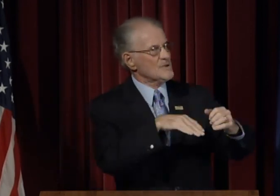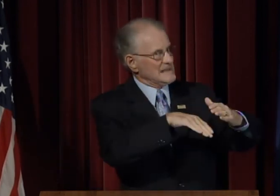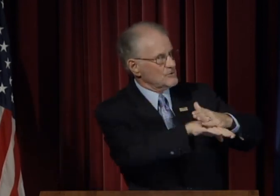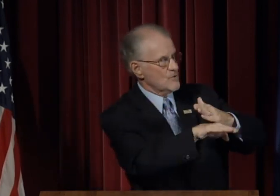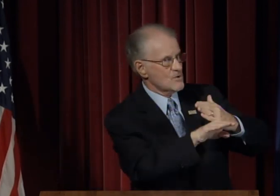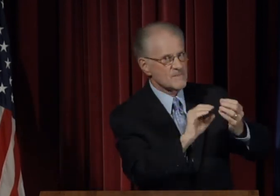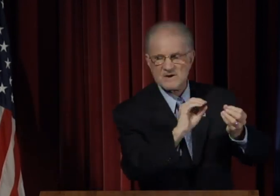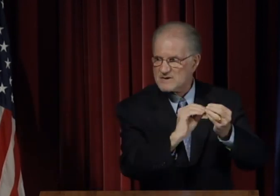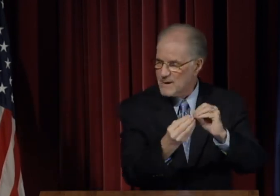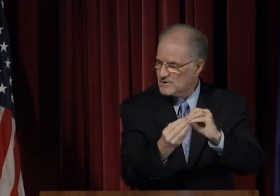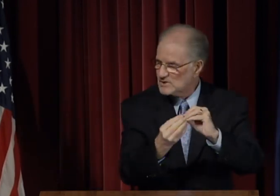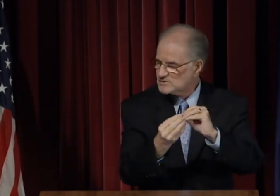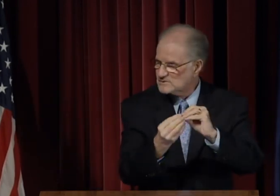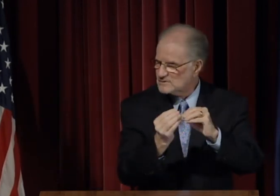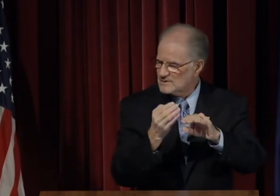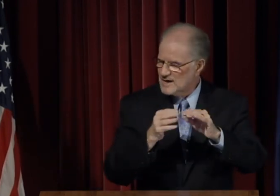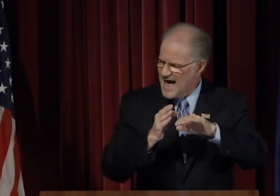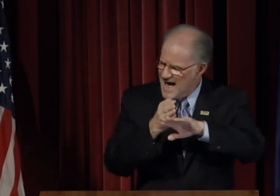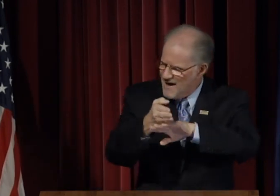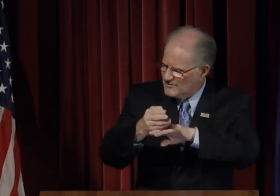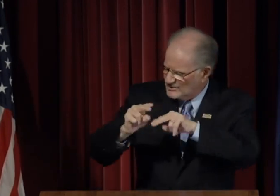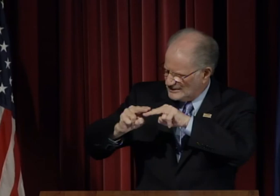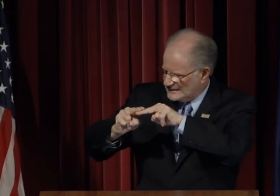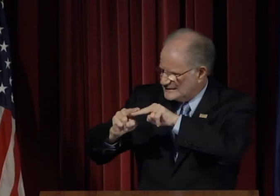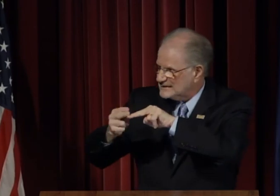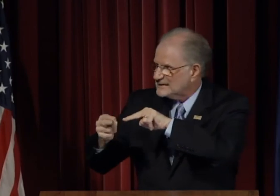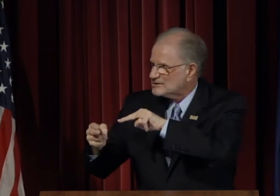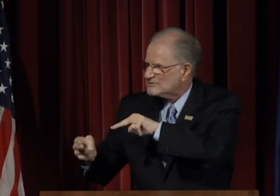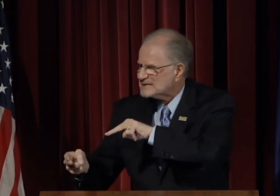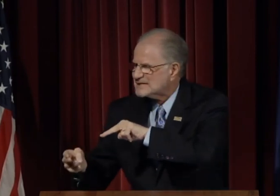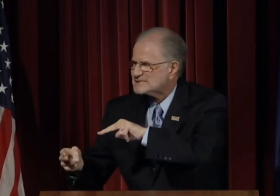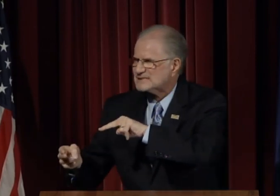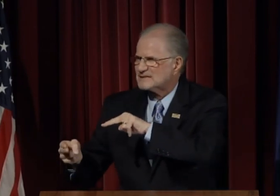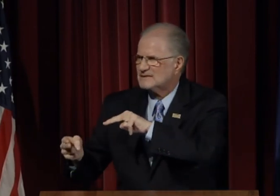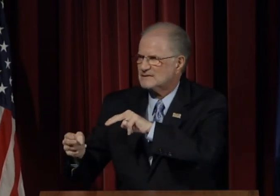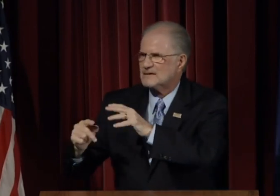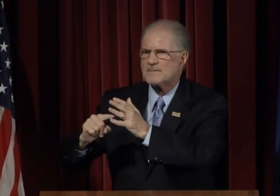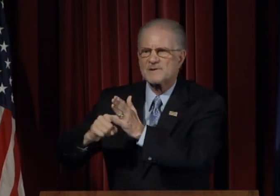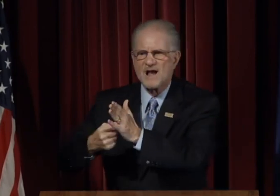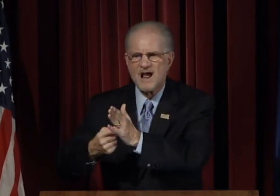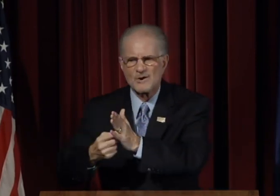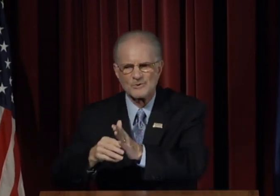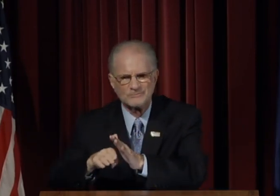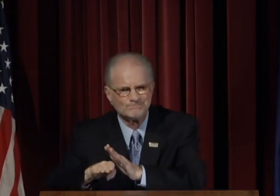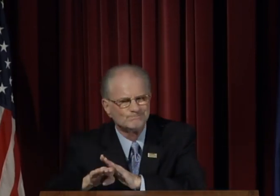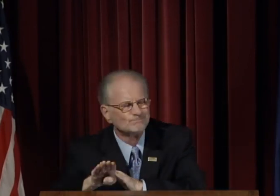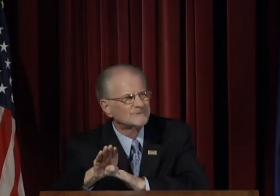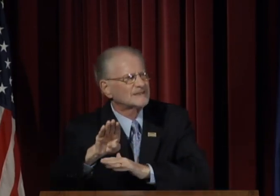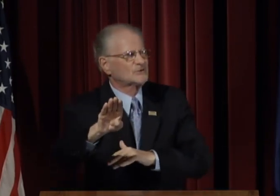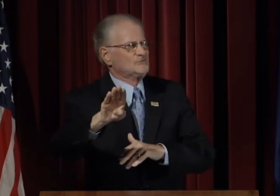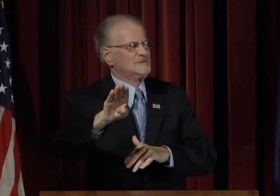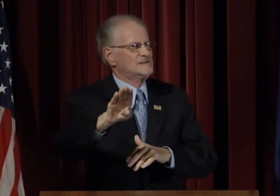Fortunately, in the last several years our enrollment numbers - after decreasing - have begun to increase.